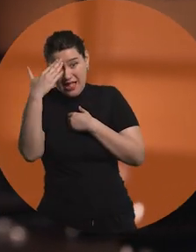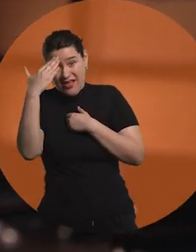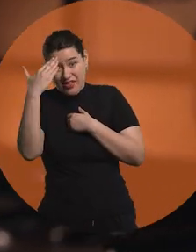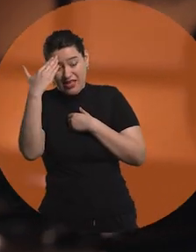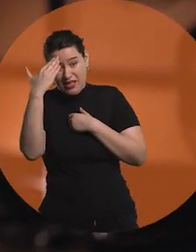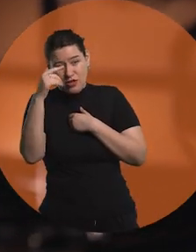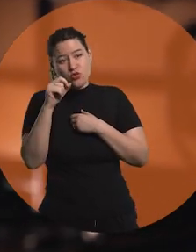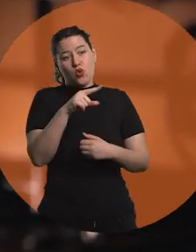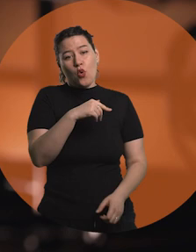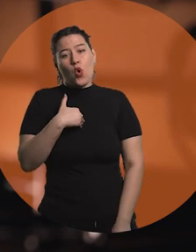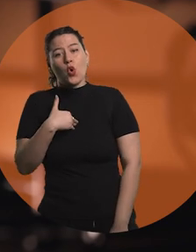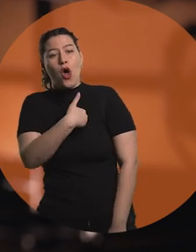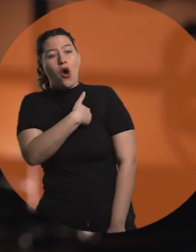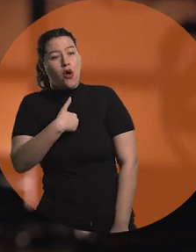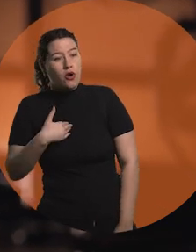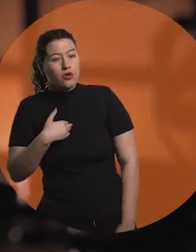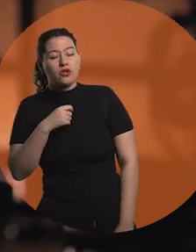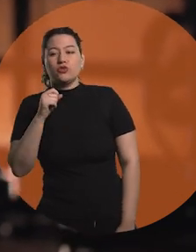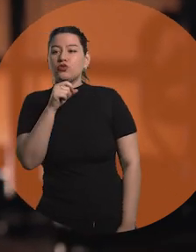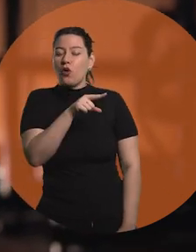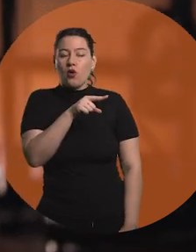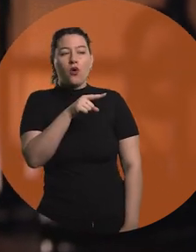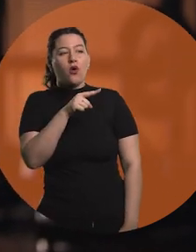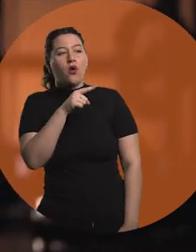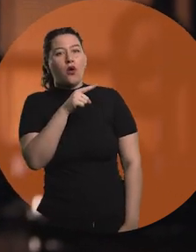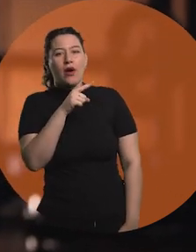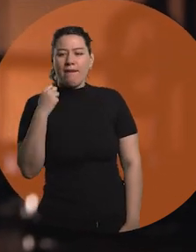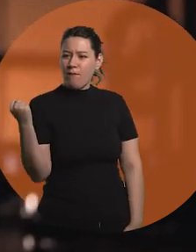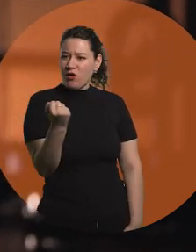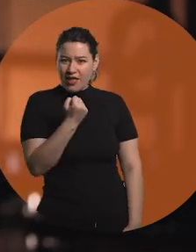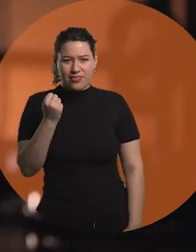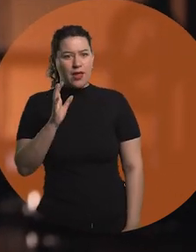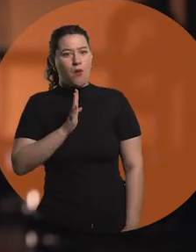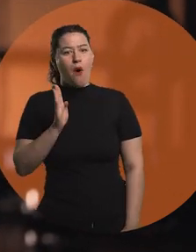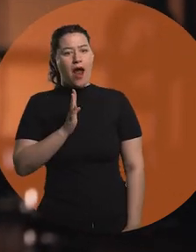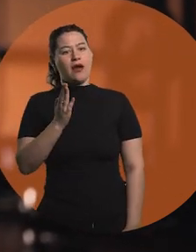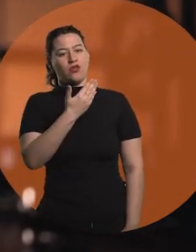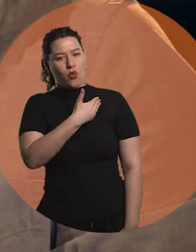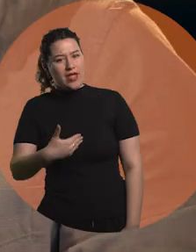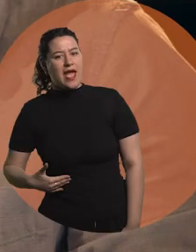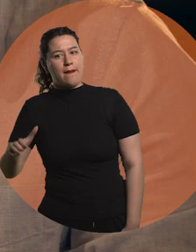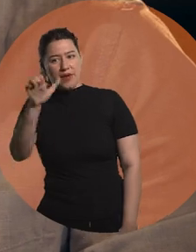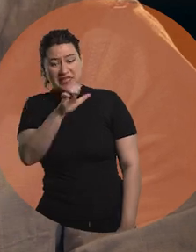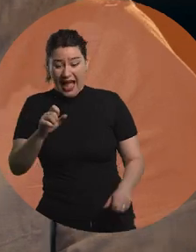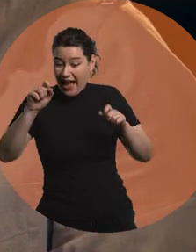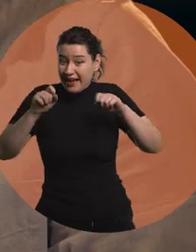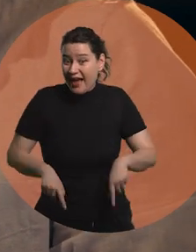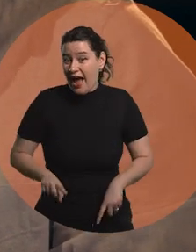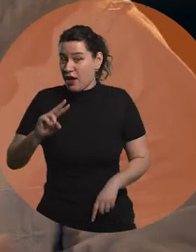Are you aware of your role and the importance of having a Uruguayan female entrepreneur?